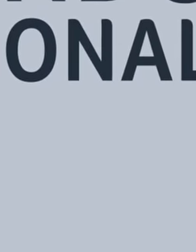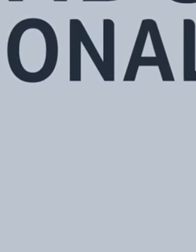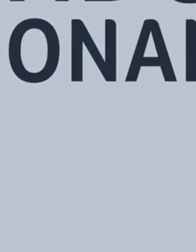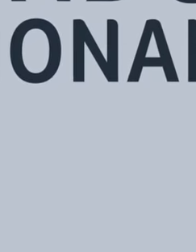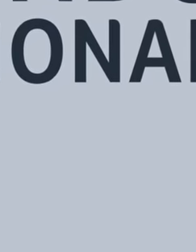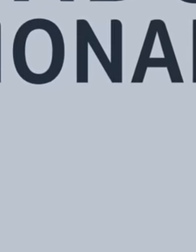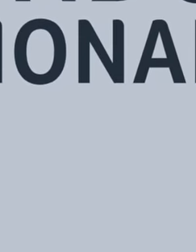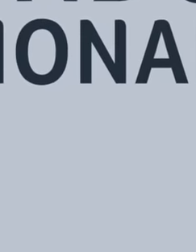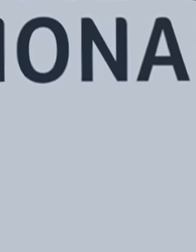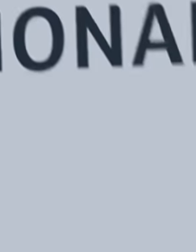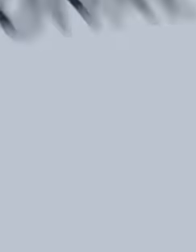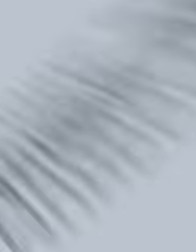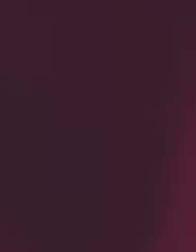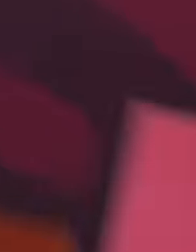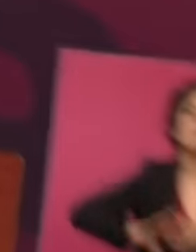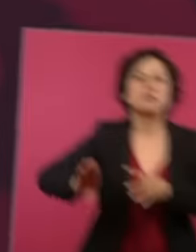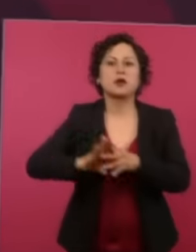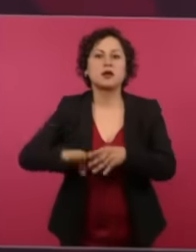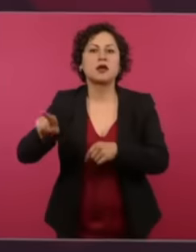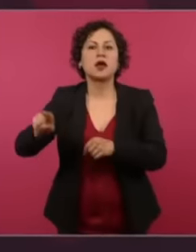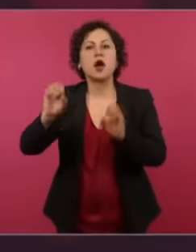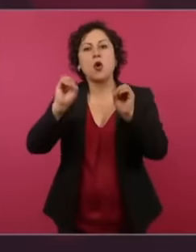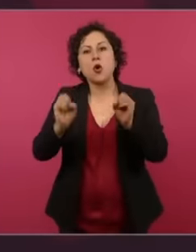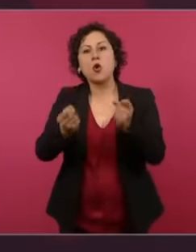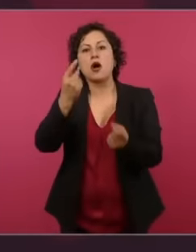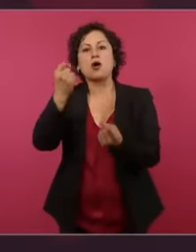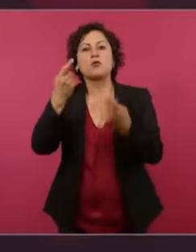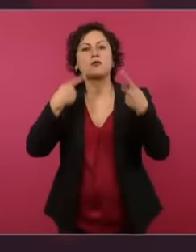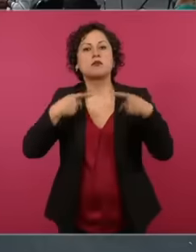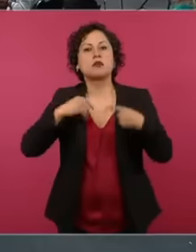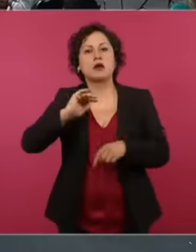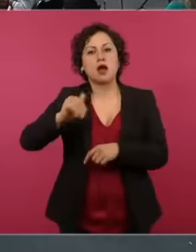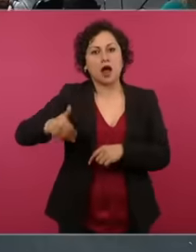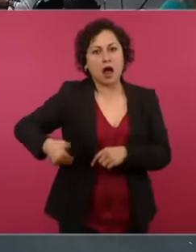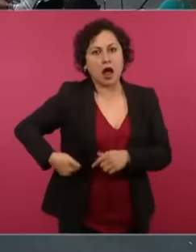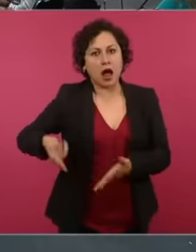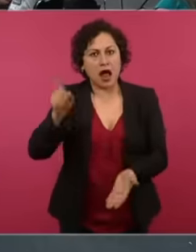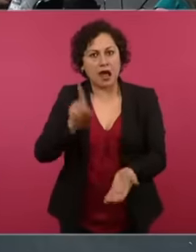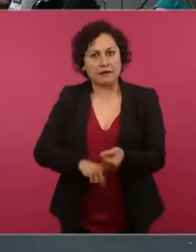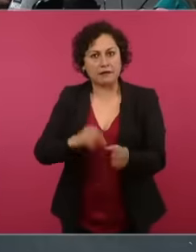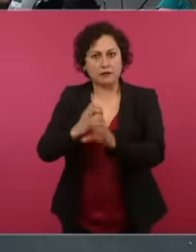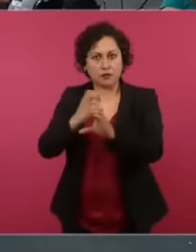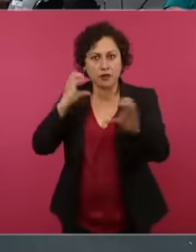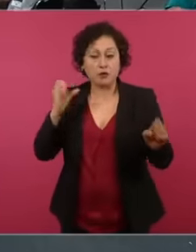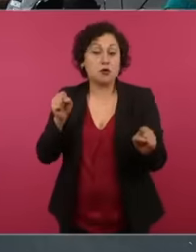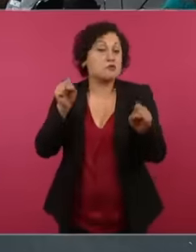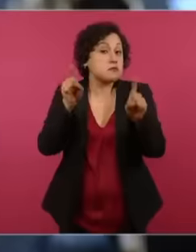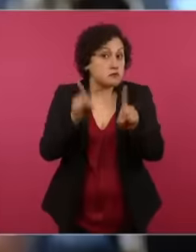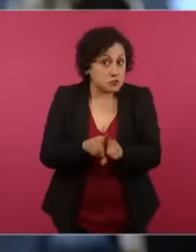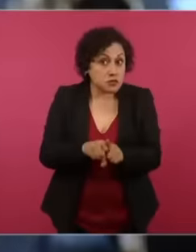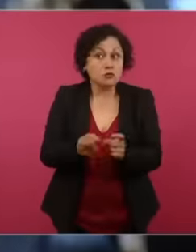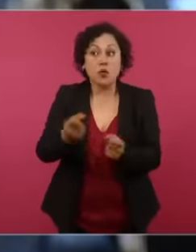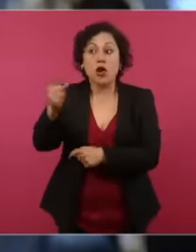President López Obrador, like an expert statesman in politics, presents data and evidence that